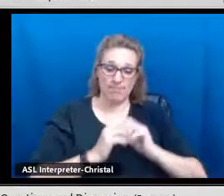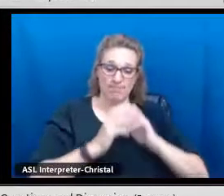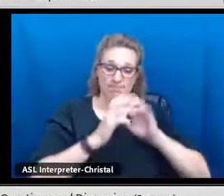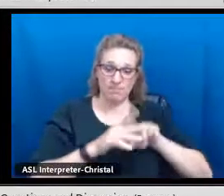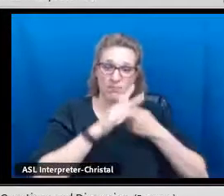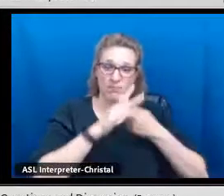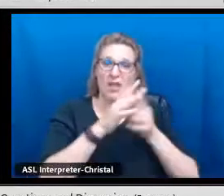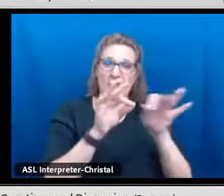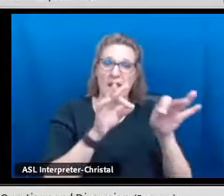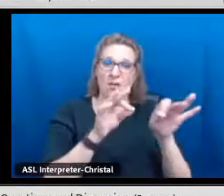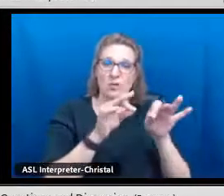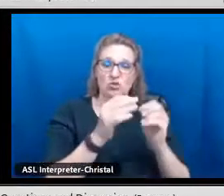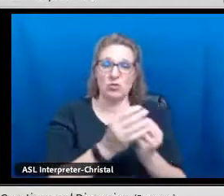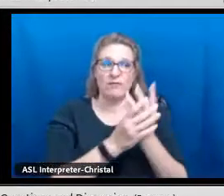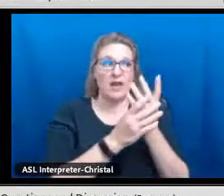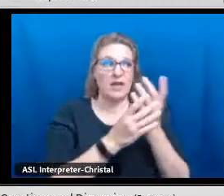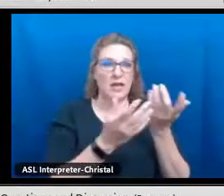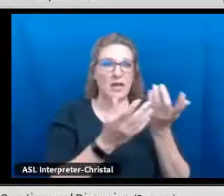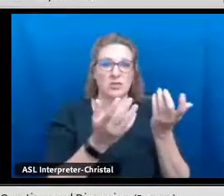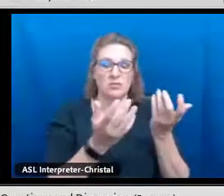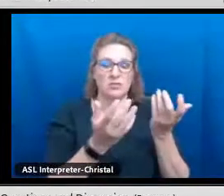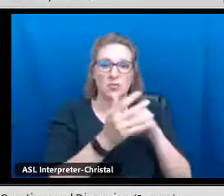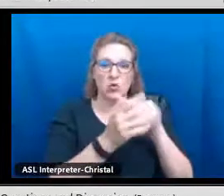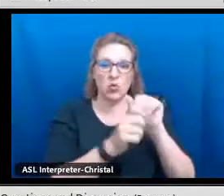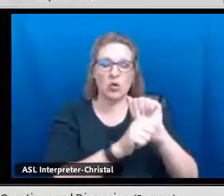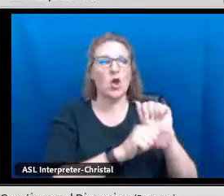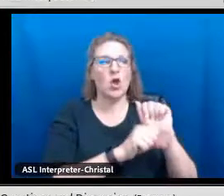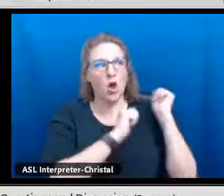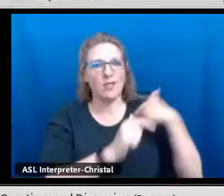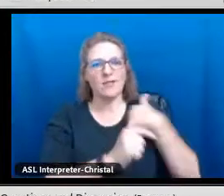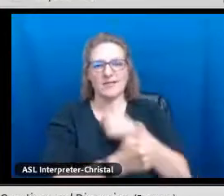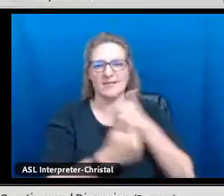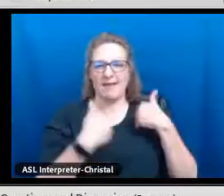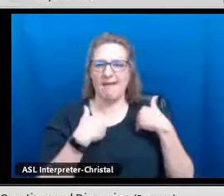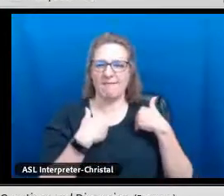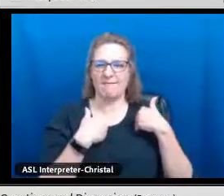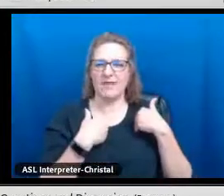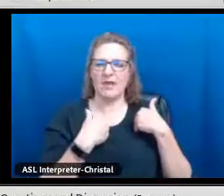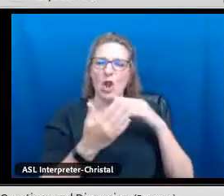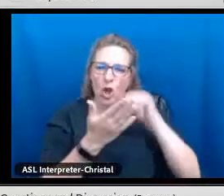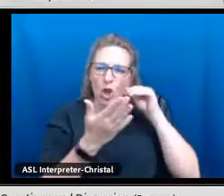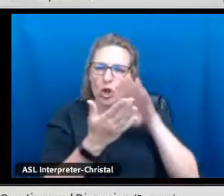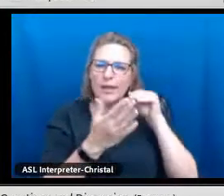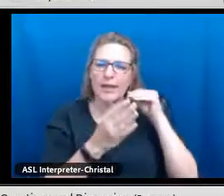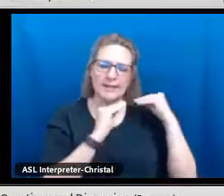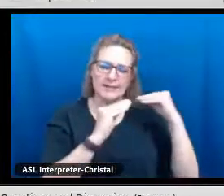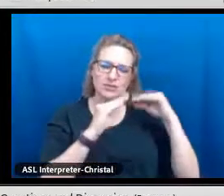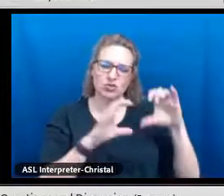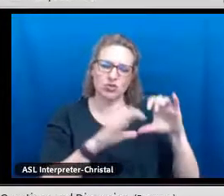and responsibilities to one another so that when we do language revitalization work, we